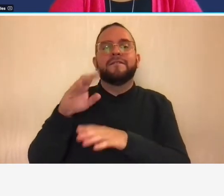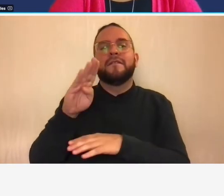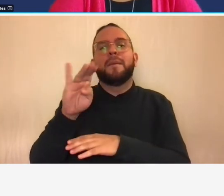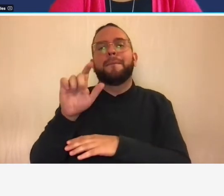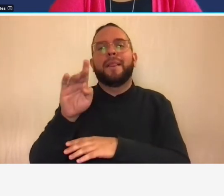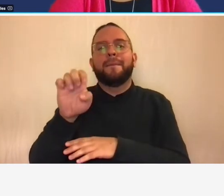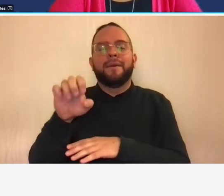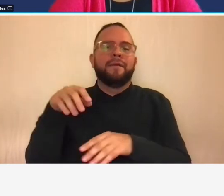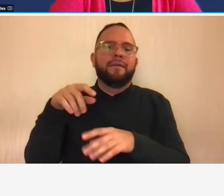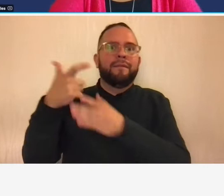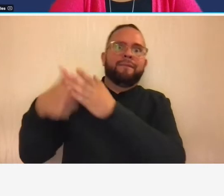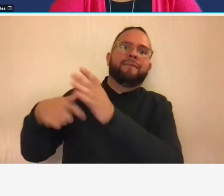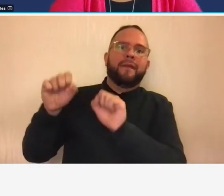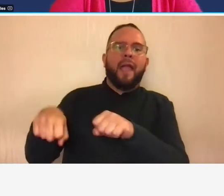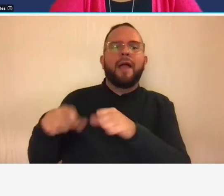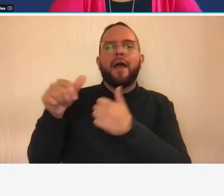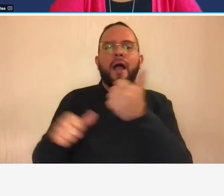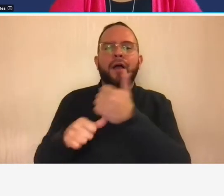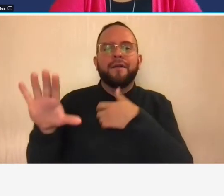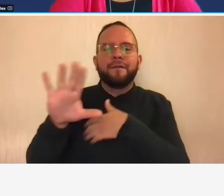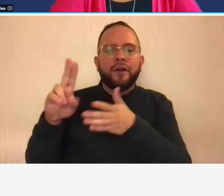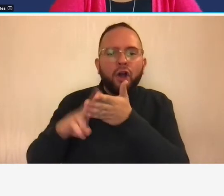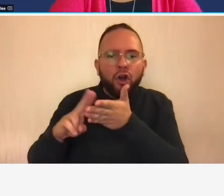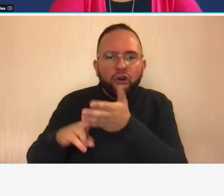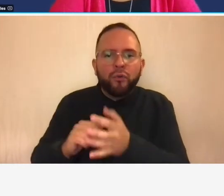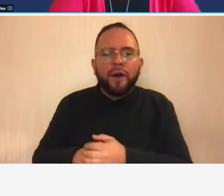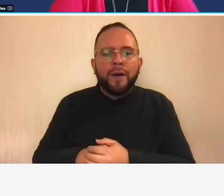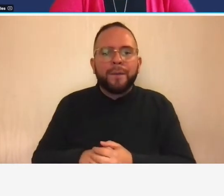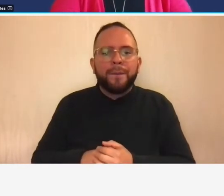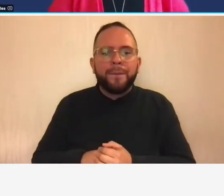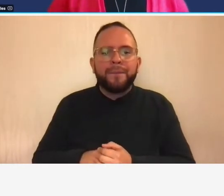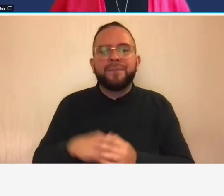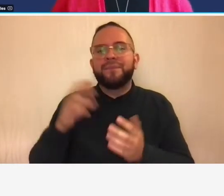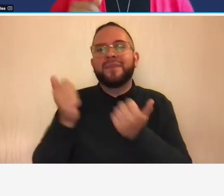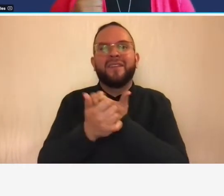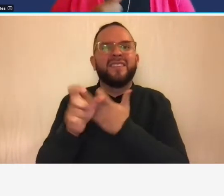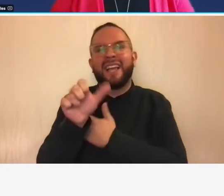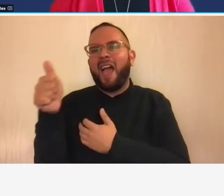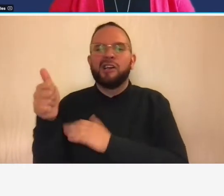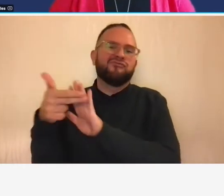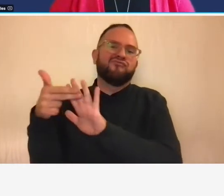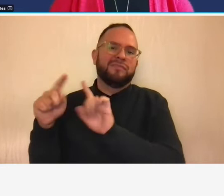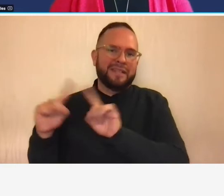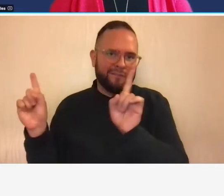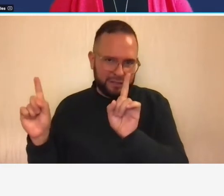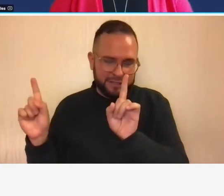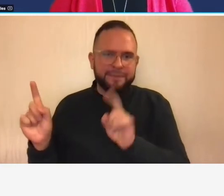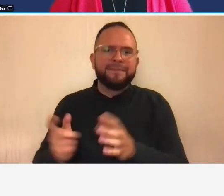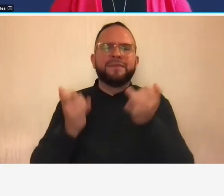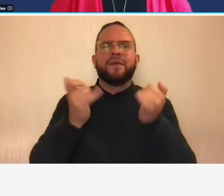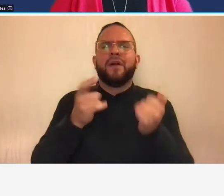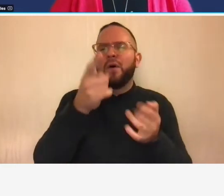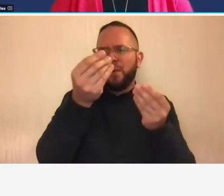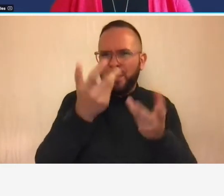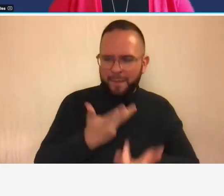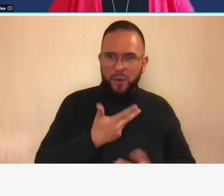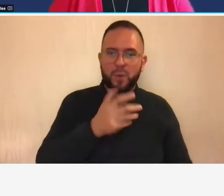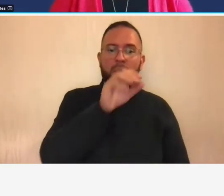expenses related to contracts are included in the overhead so tell me if abc is compliant xyz